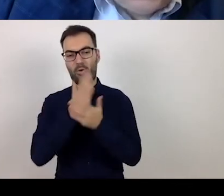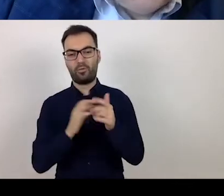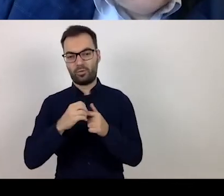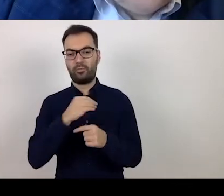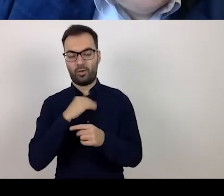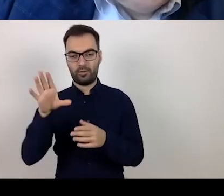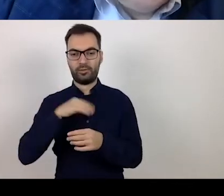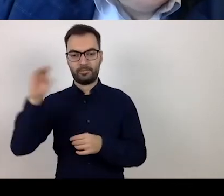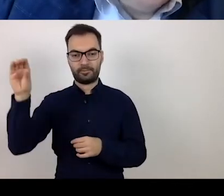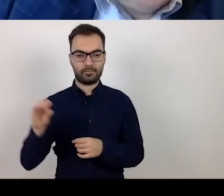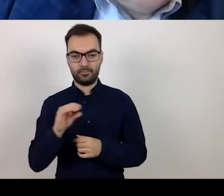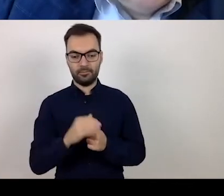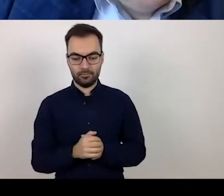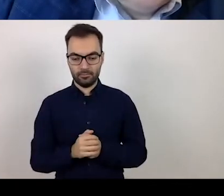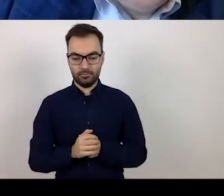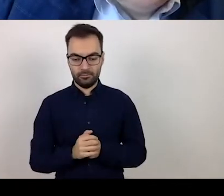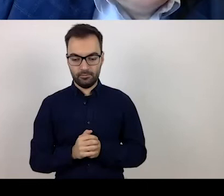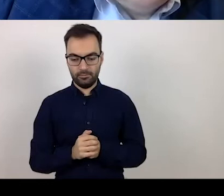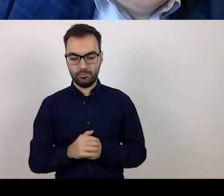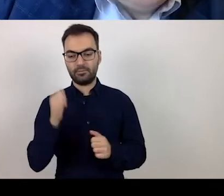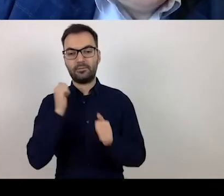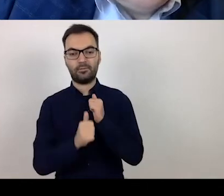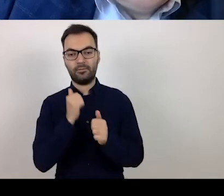Another round will come In January,